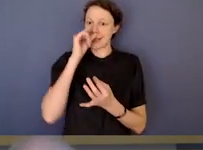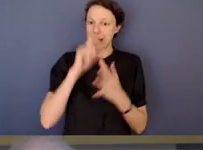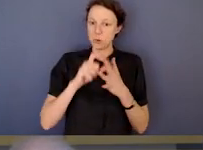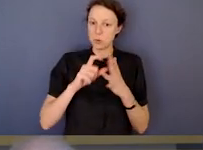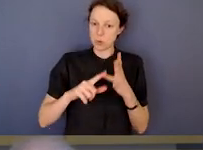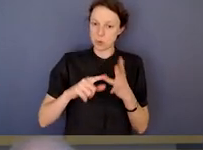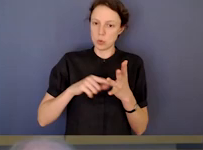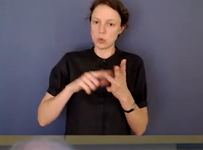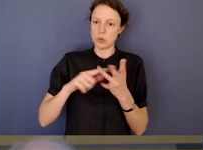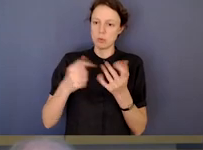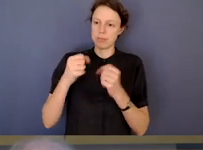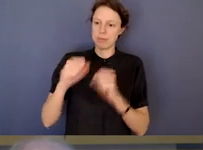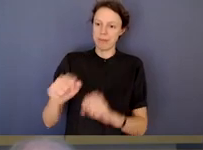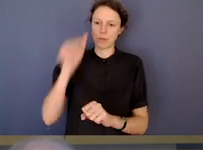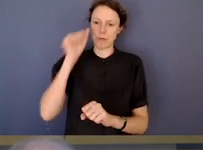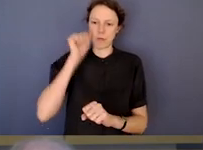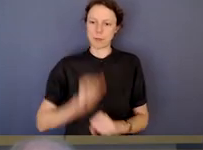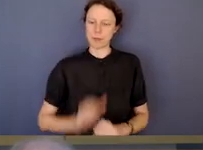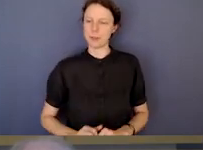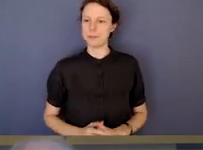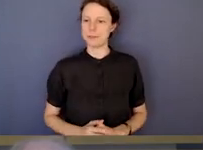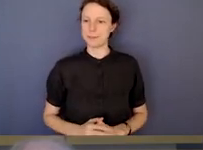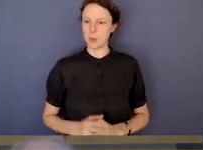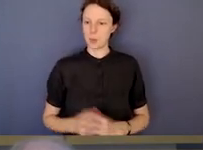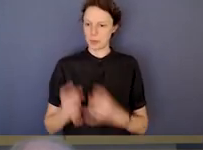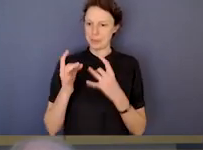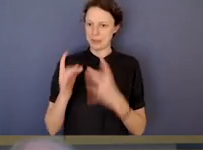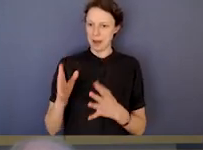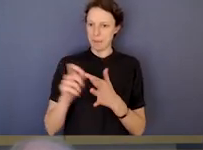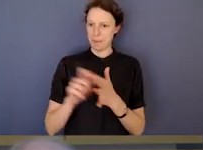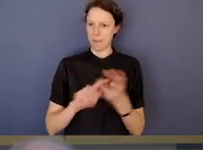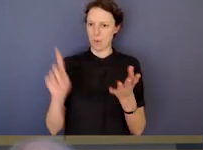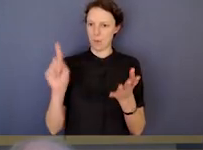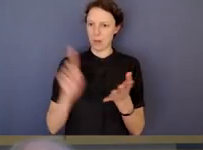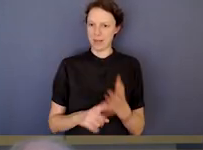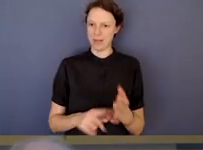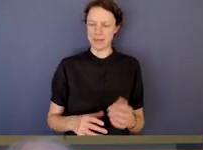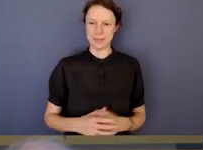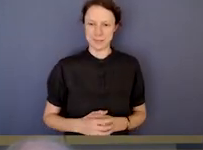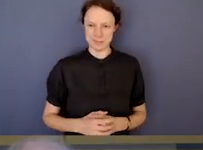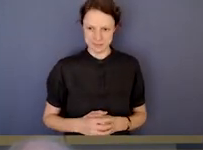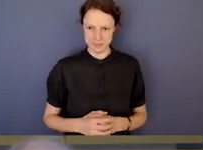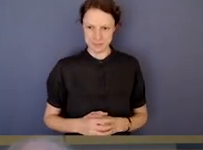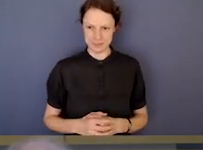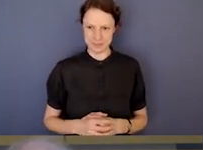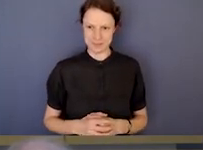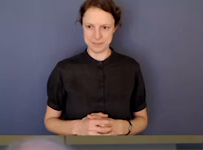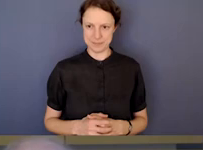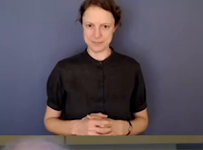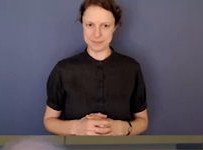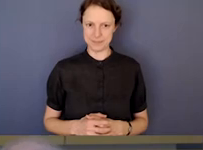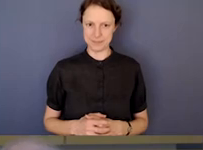do and should be doing to prevent corruption? And I'm gonna start with Paul.